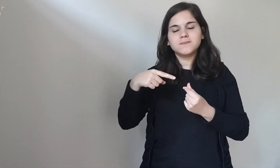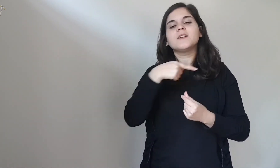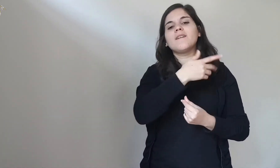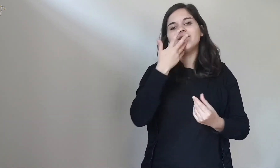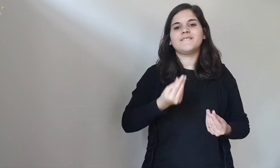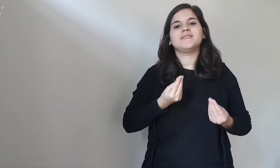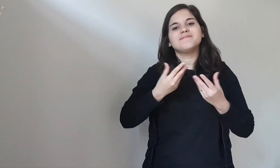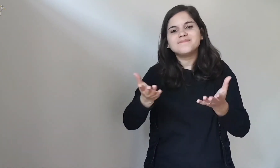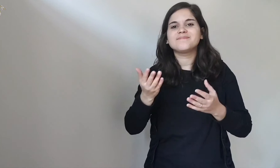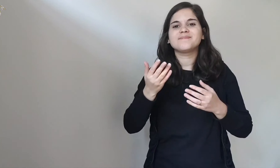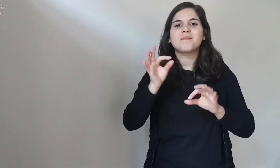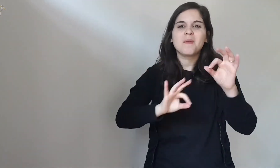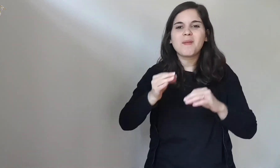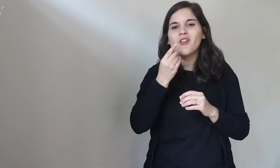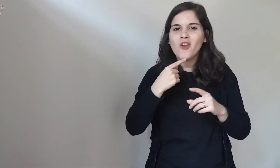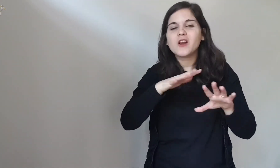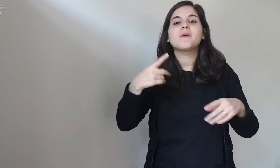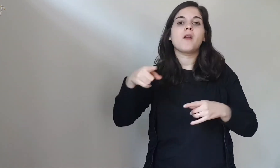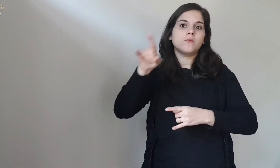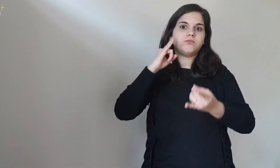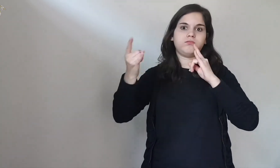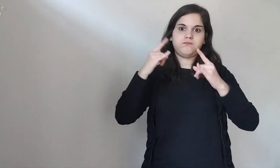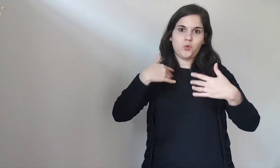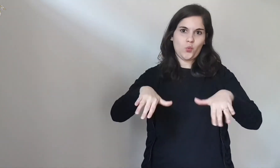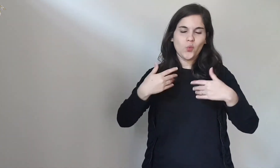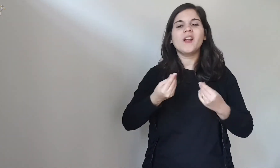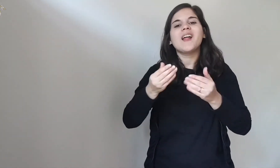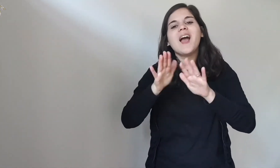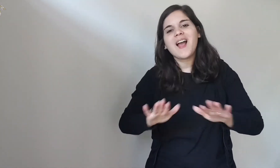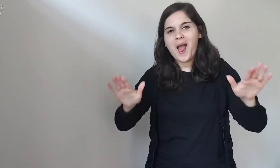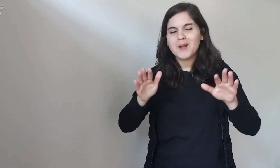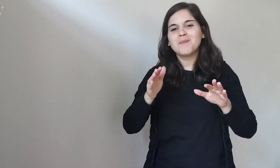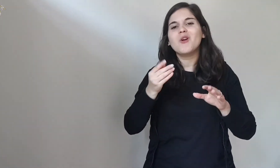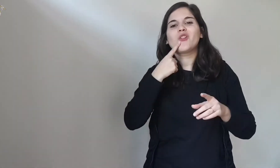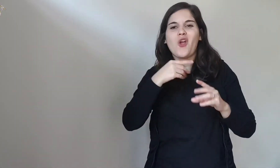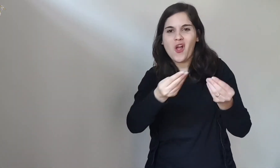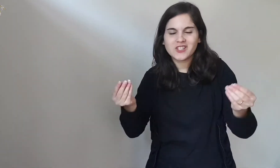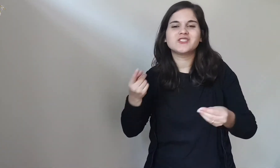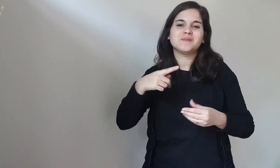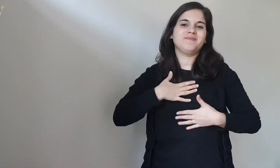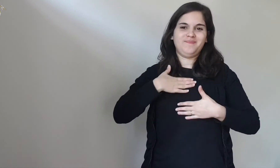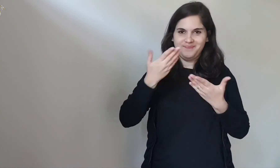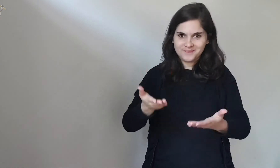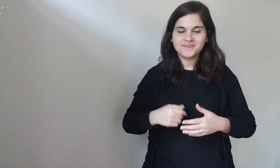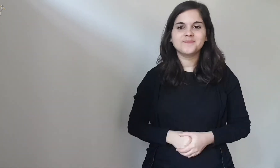who were very lively and the preparation of the martorana kept them busy.